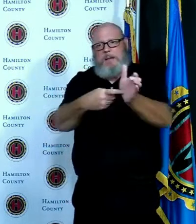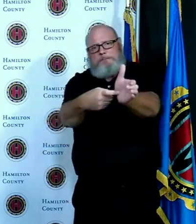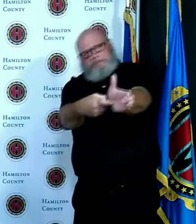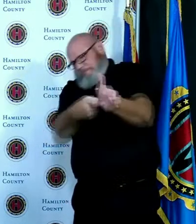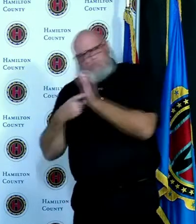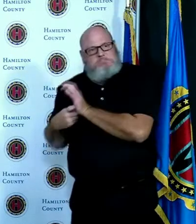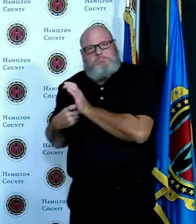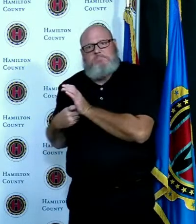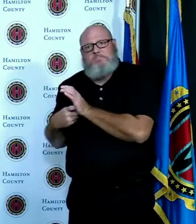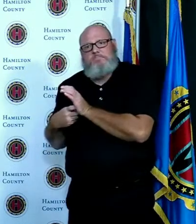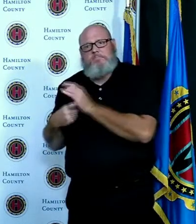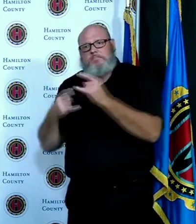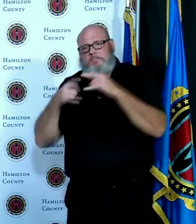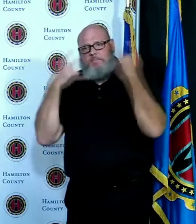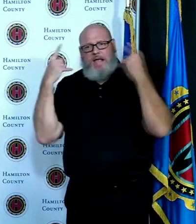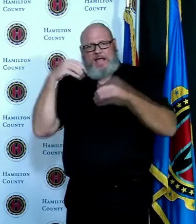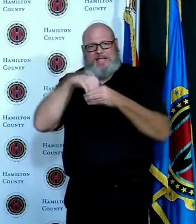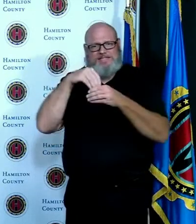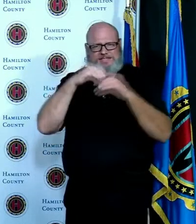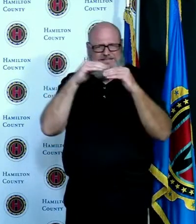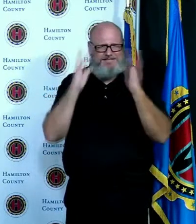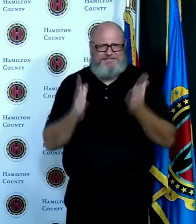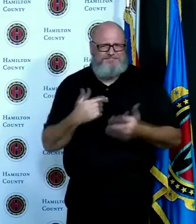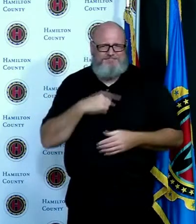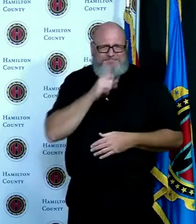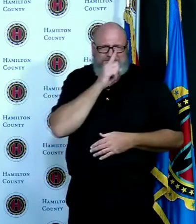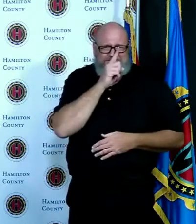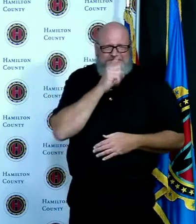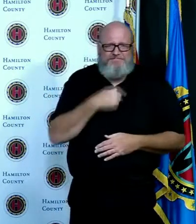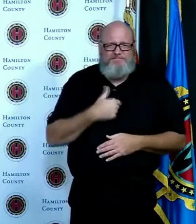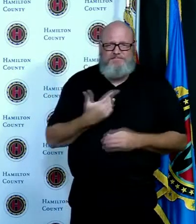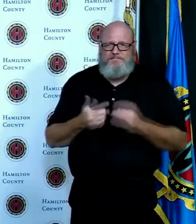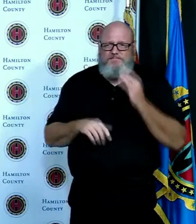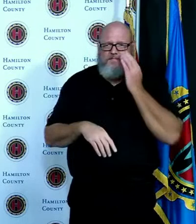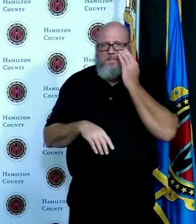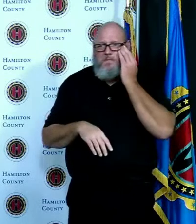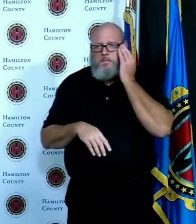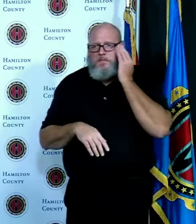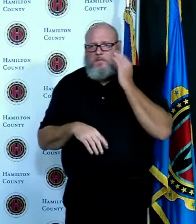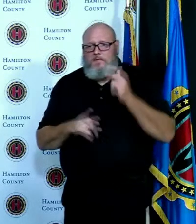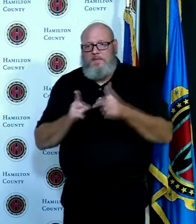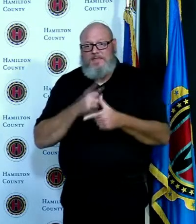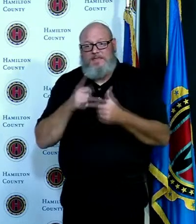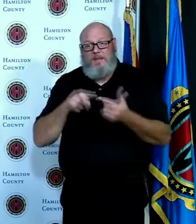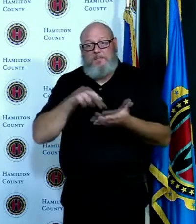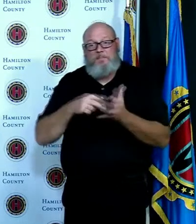inside but the fact of the matter is that creates a safer space for everybody and so we need to get